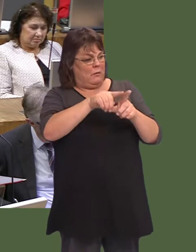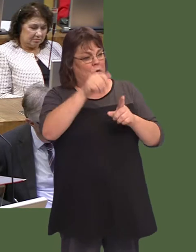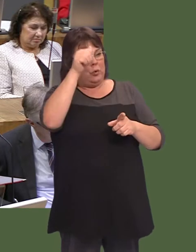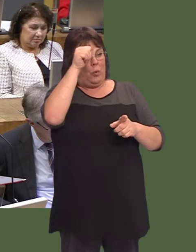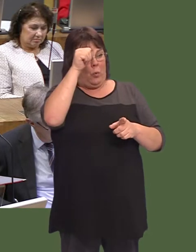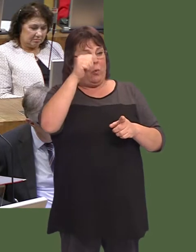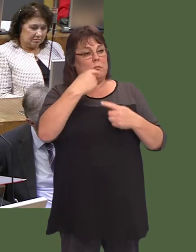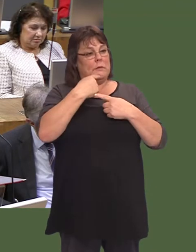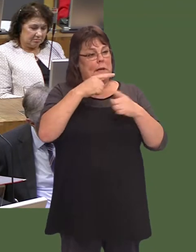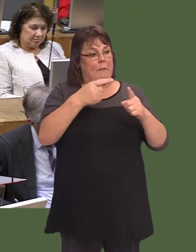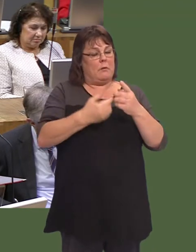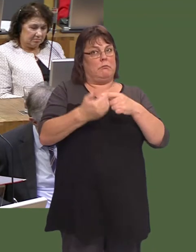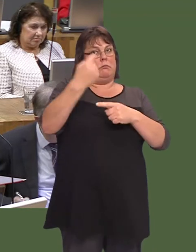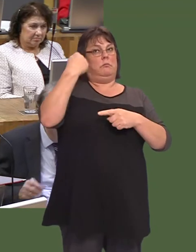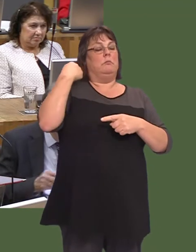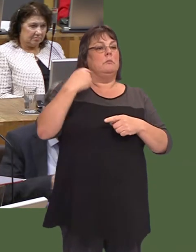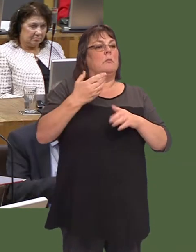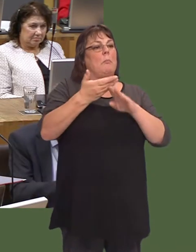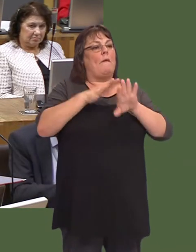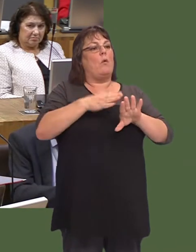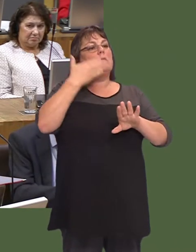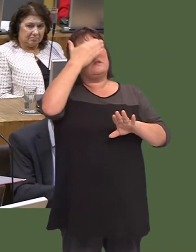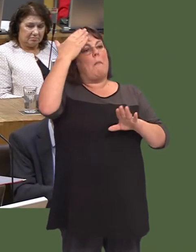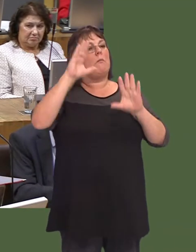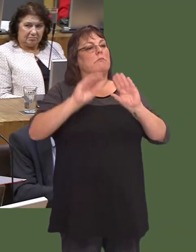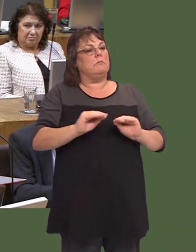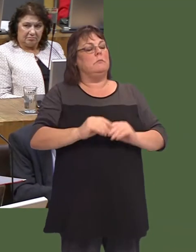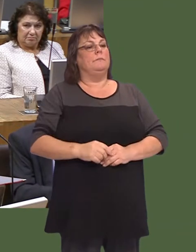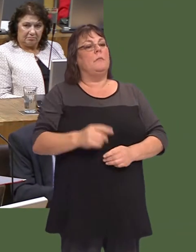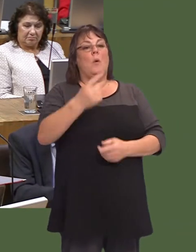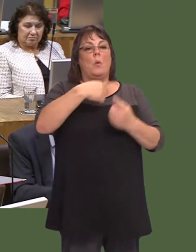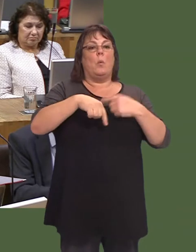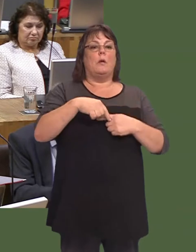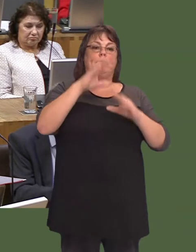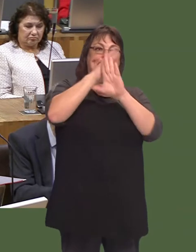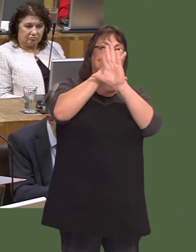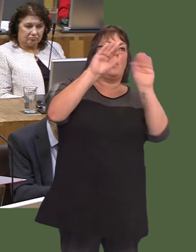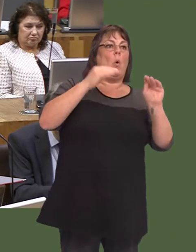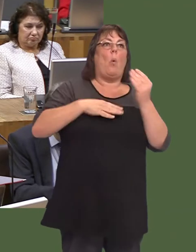ffordd rydym niín moyn sicrhau bod mwy o hyfforddi ar gael yn y gogledd er mwyn sicrhau